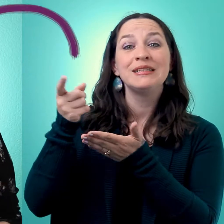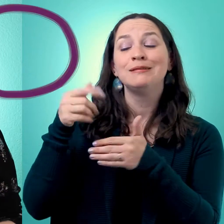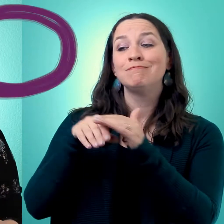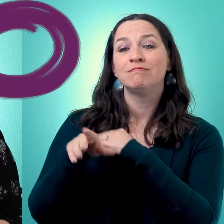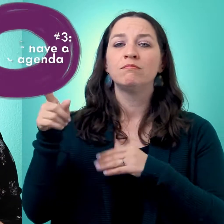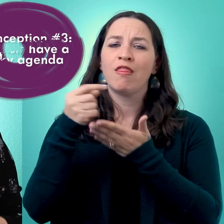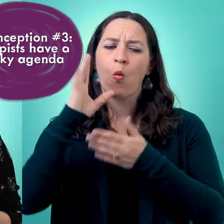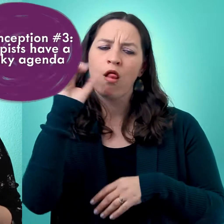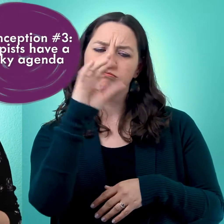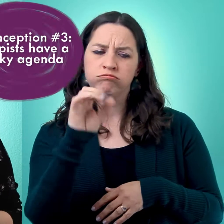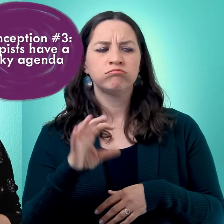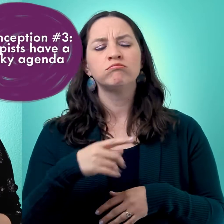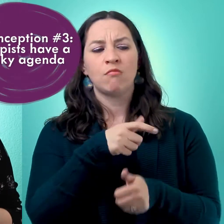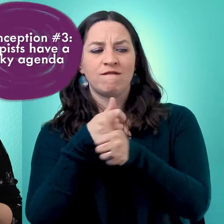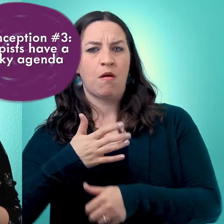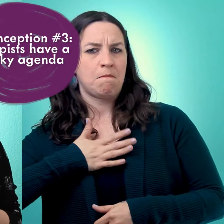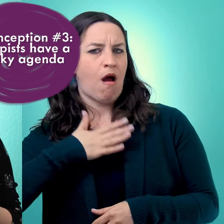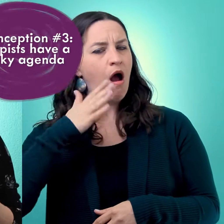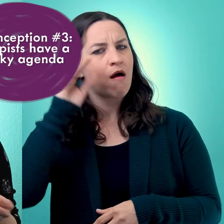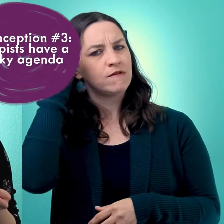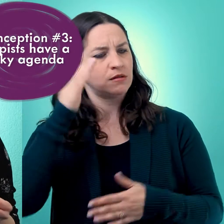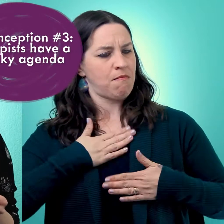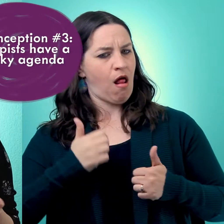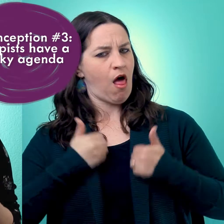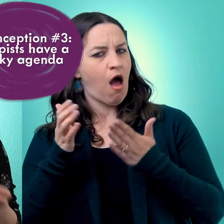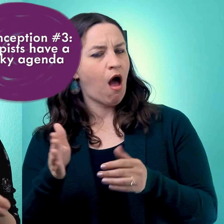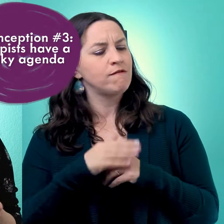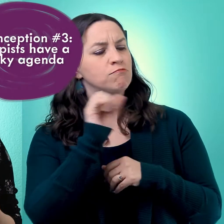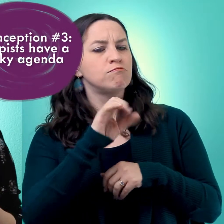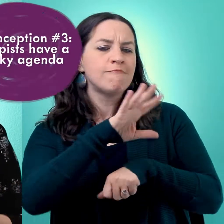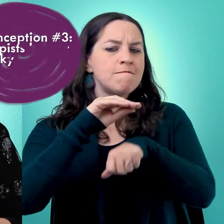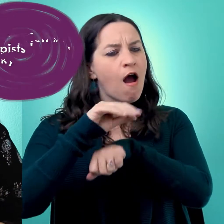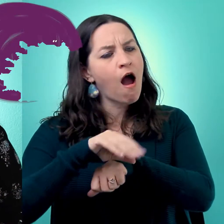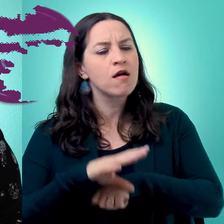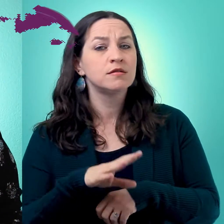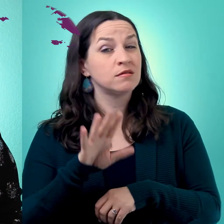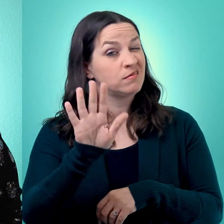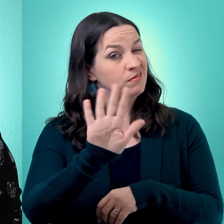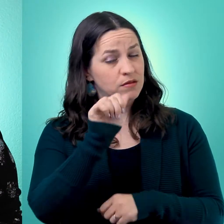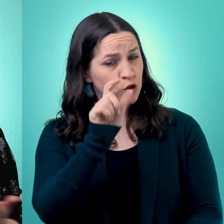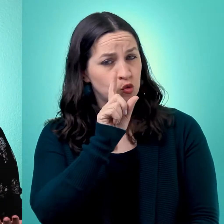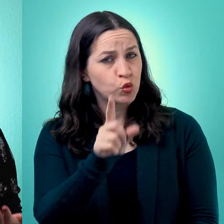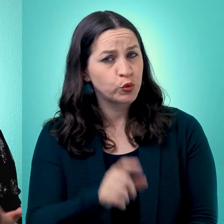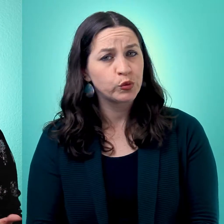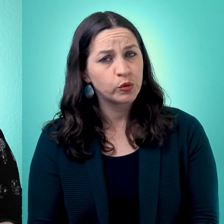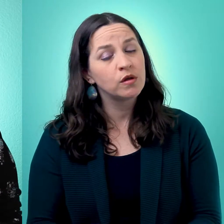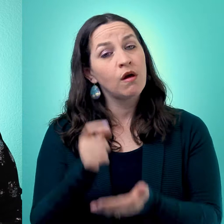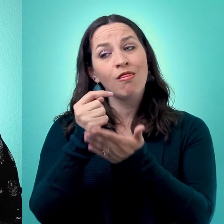an agenda, or they're going to give you advice, or try to get you to do things, or live your life the way they think you should. That's not true at all.